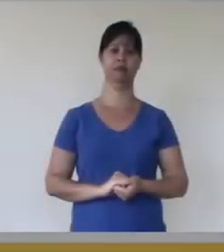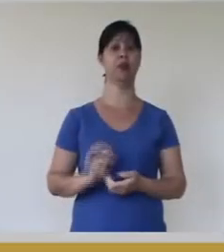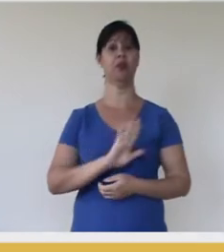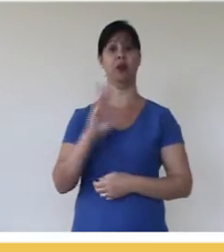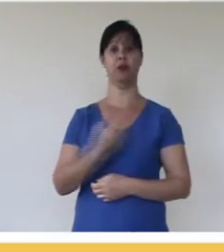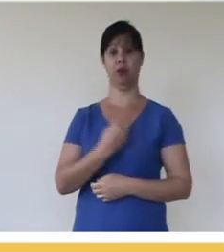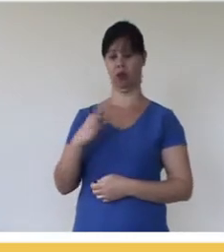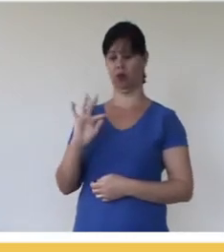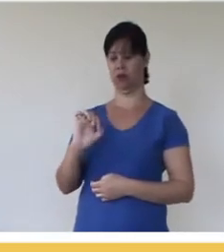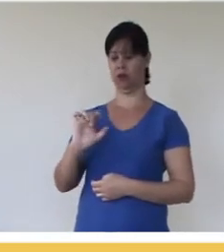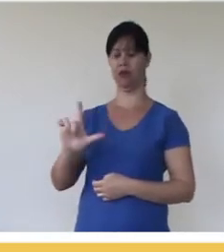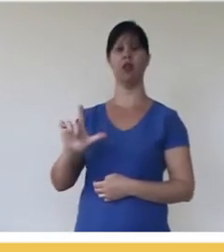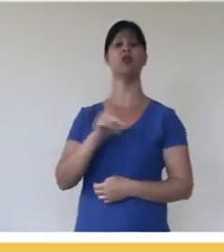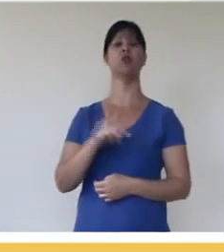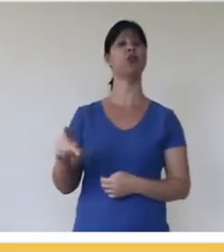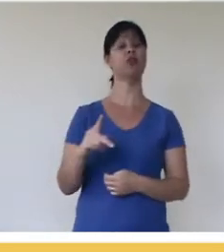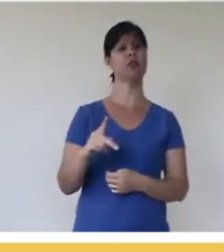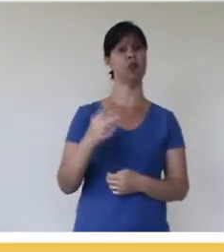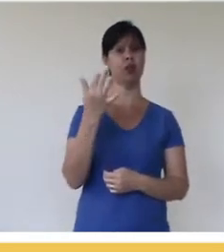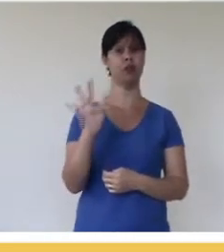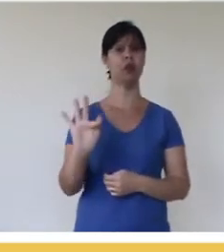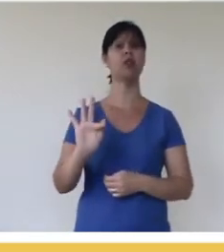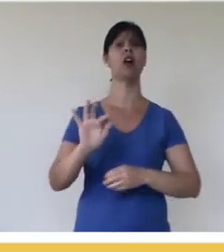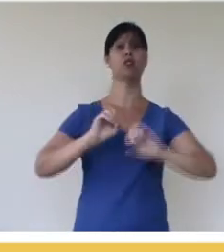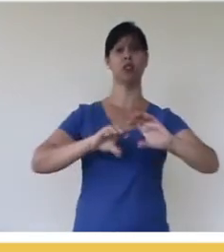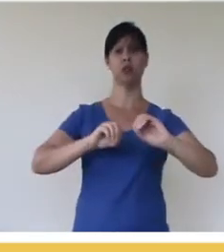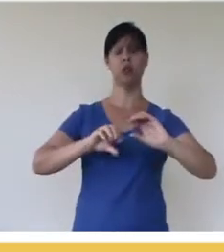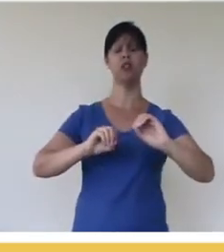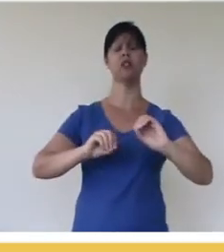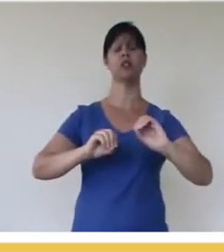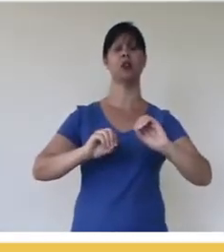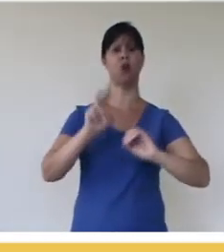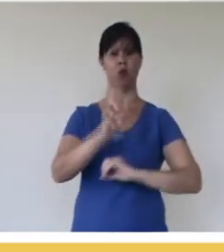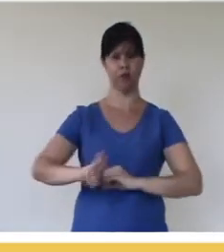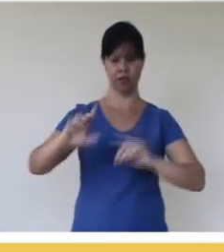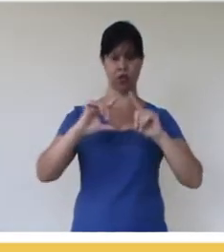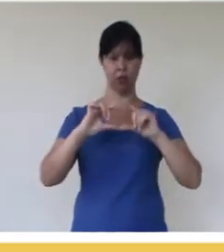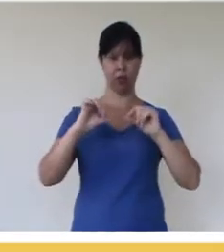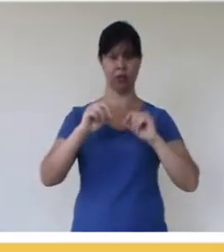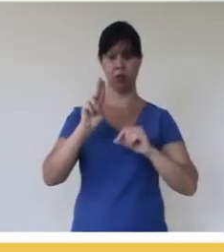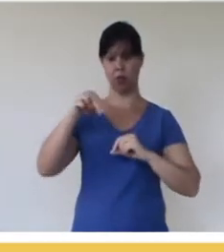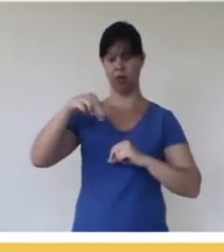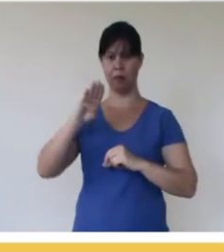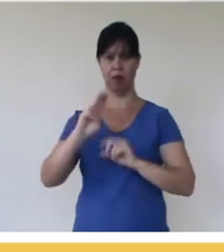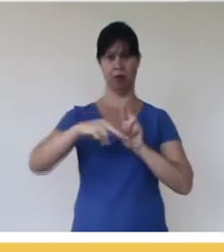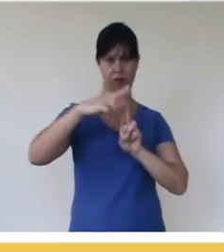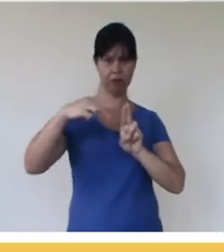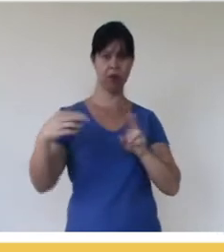Hello, my name is Tel Amiel, I am a professor at the School of Education of the Brasília University and in this talk, I would like to address quickly